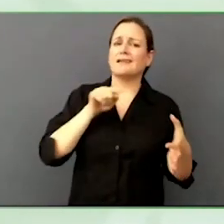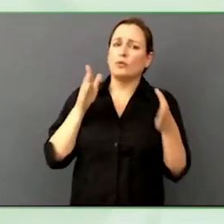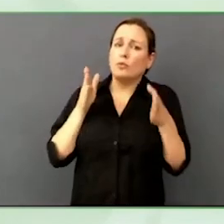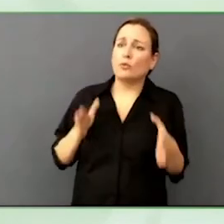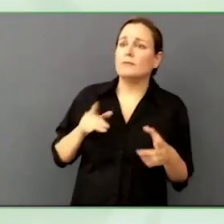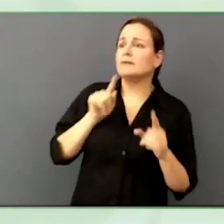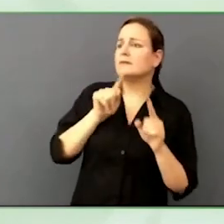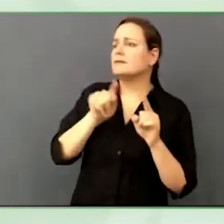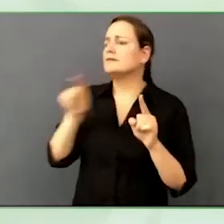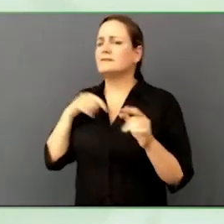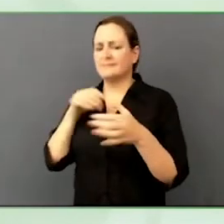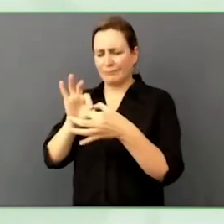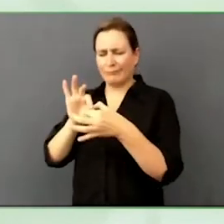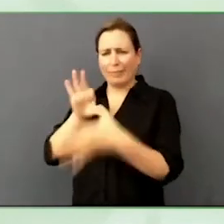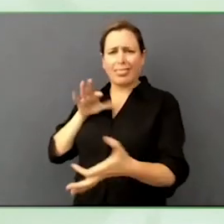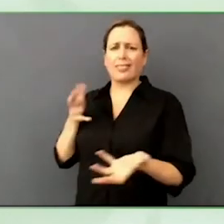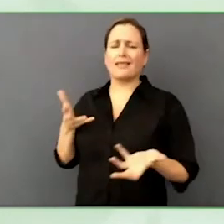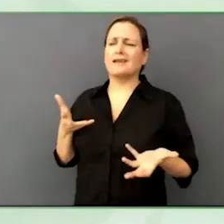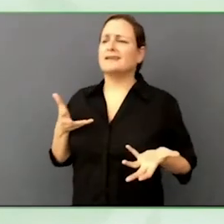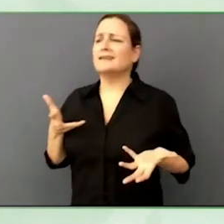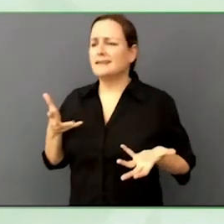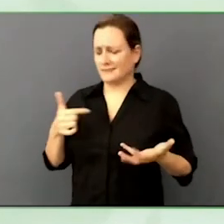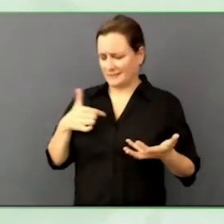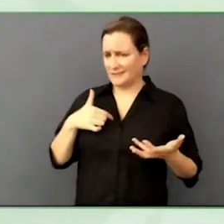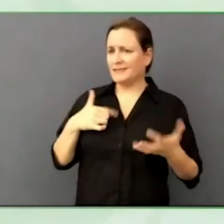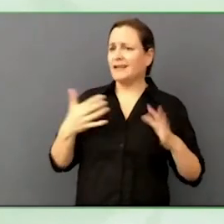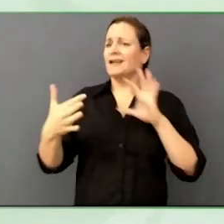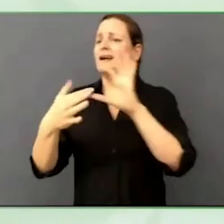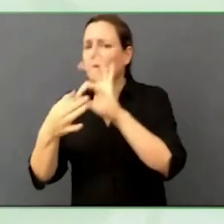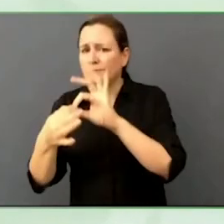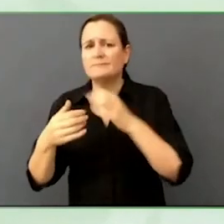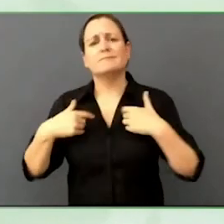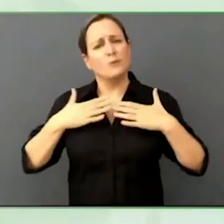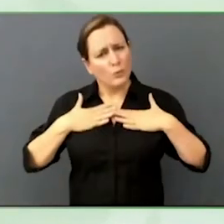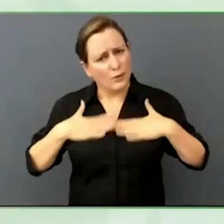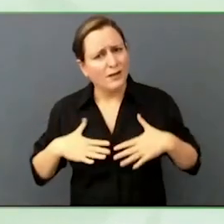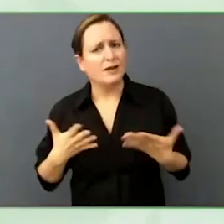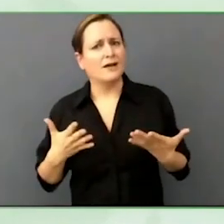It is essential, to feel happy, live as a human being.